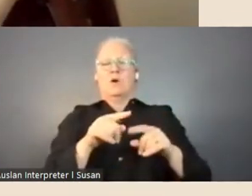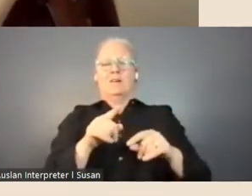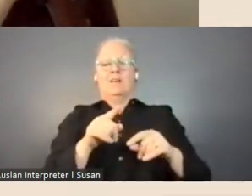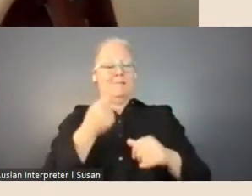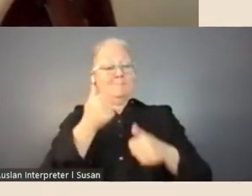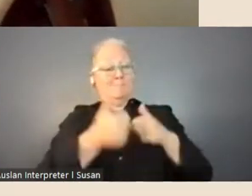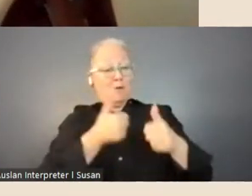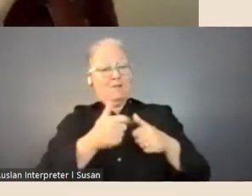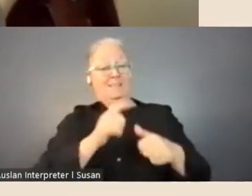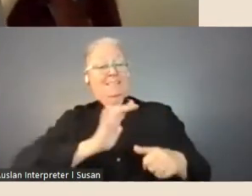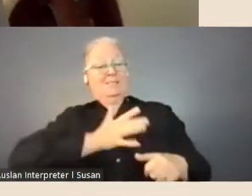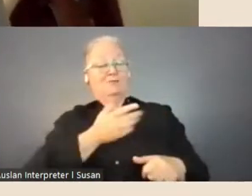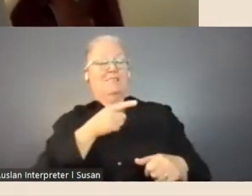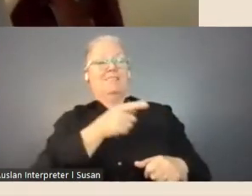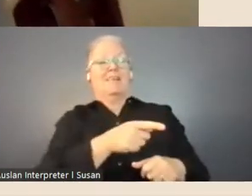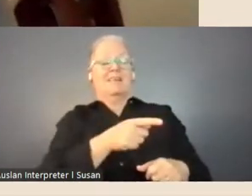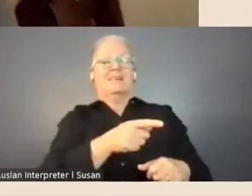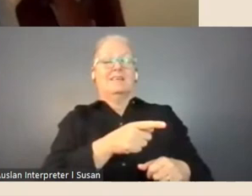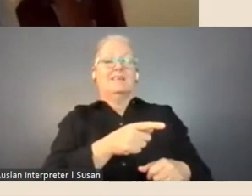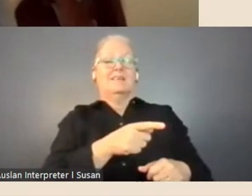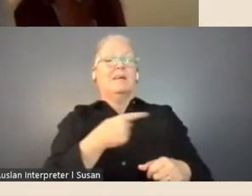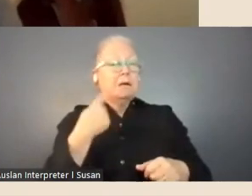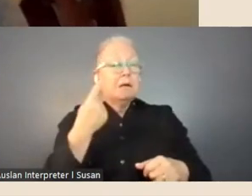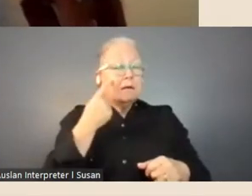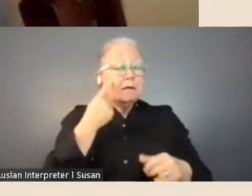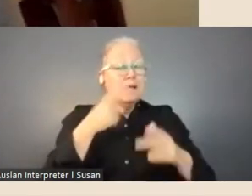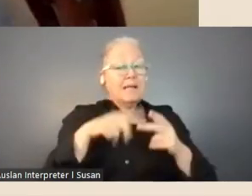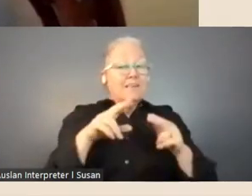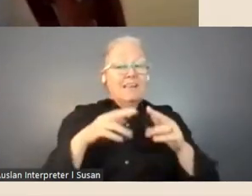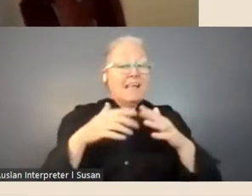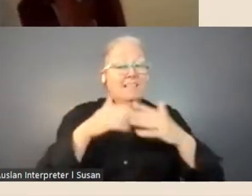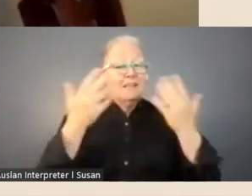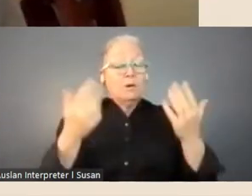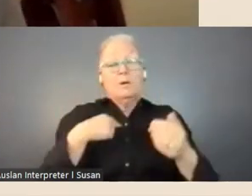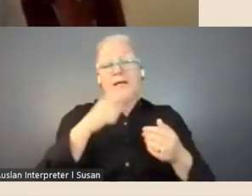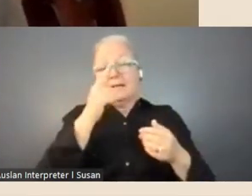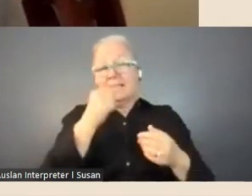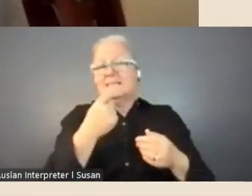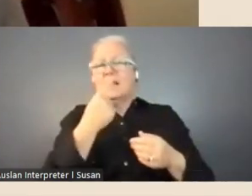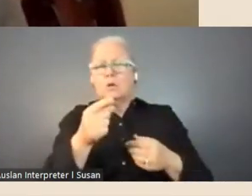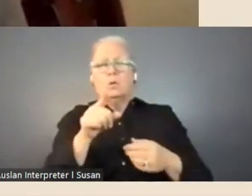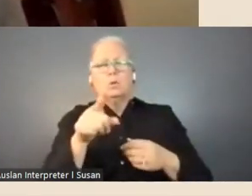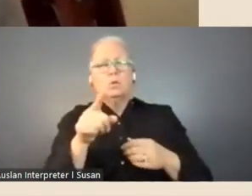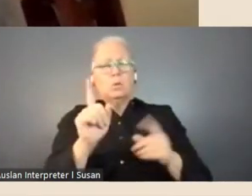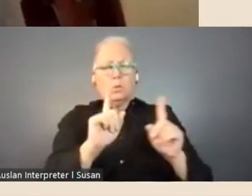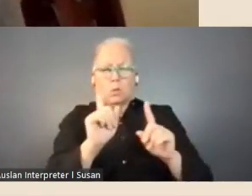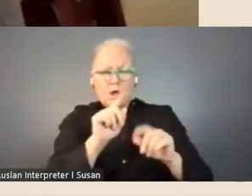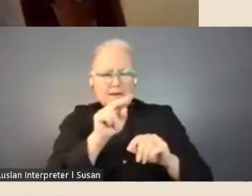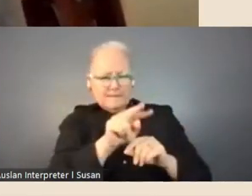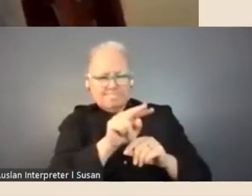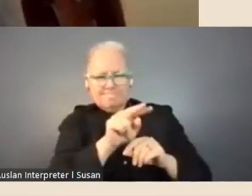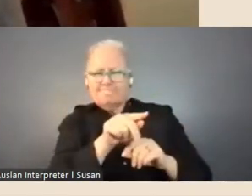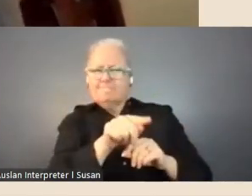but we will have a look at whether or not there's anything useful that we can provide around the patterns and the way that people have applied for fellowships in the past that would be useful